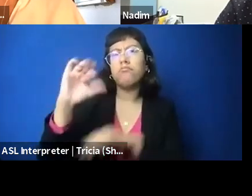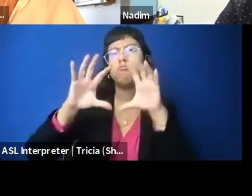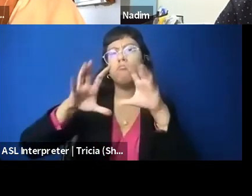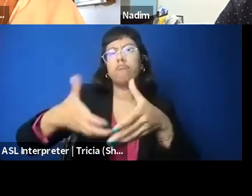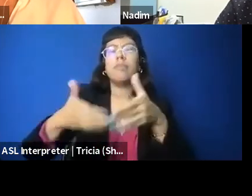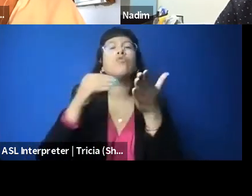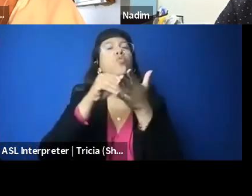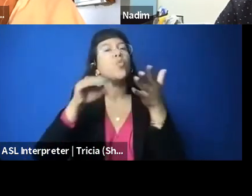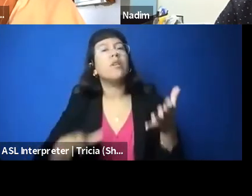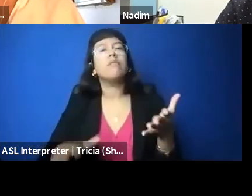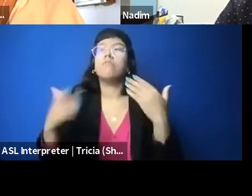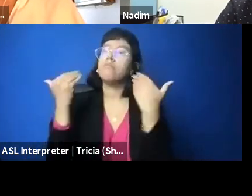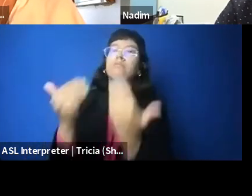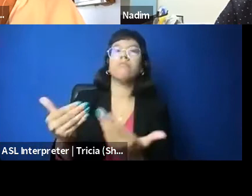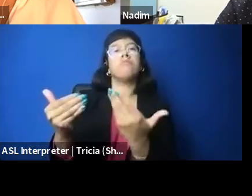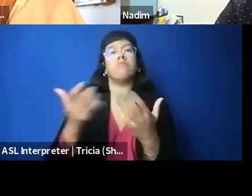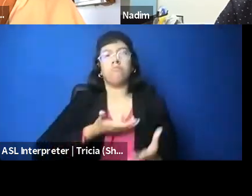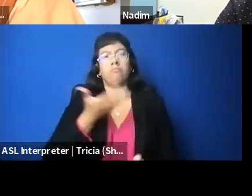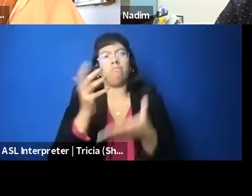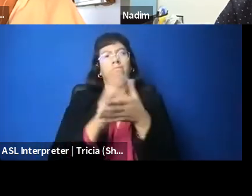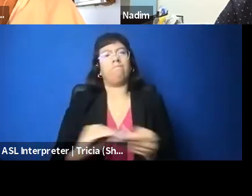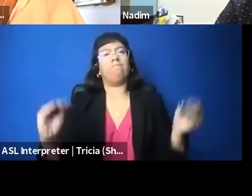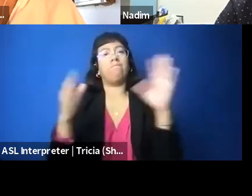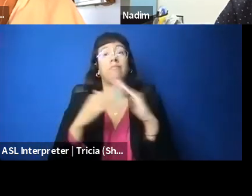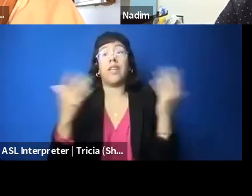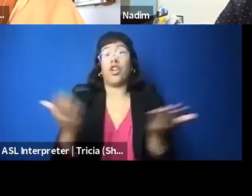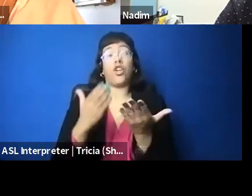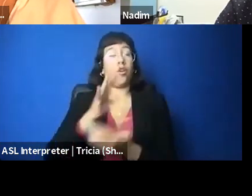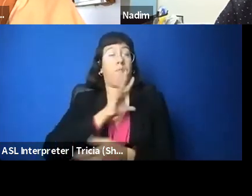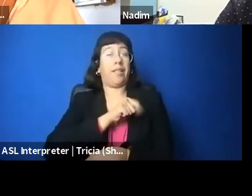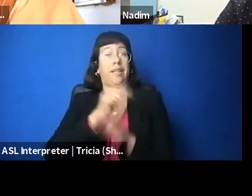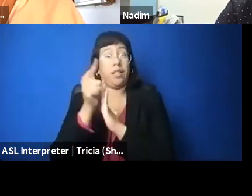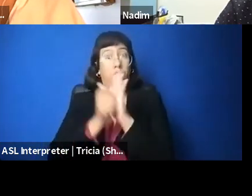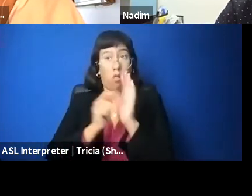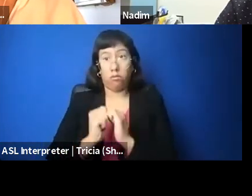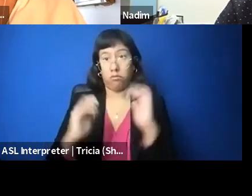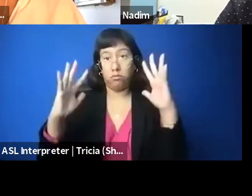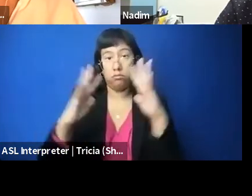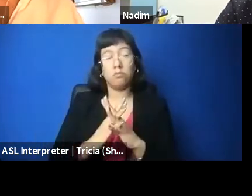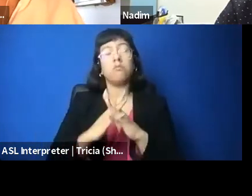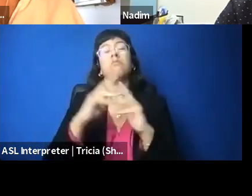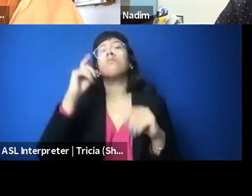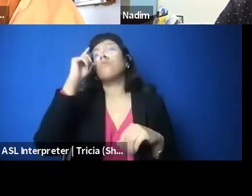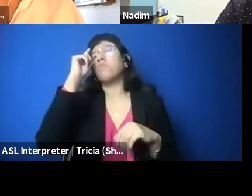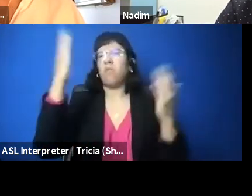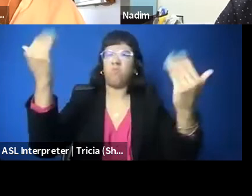And so when Palestine Legal started, you know, we started to be here for anyone whose free speech